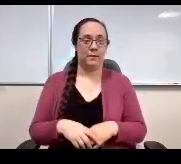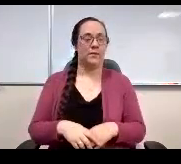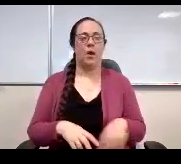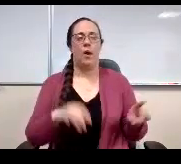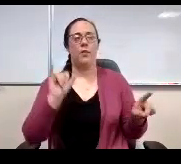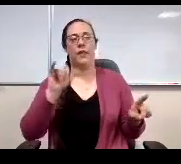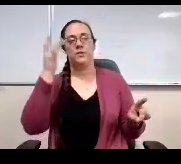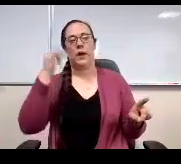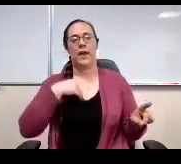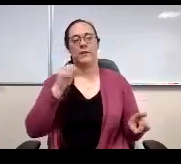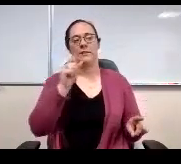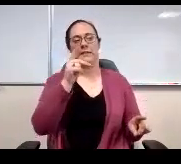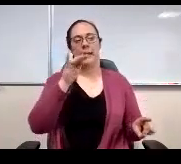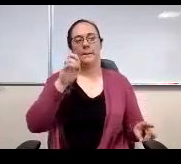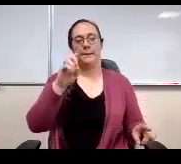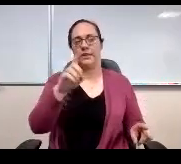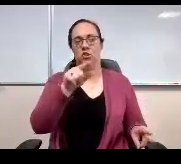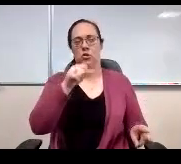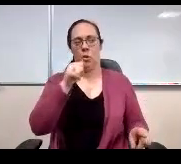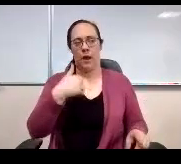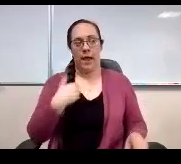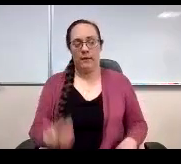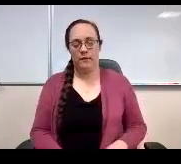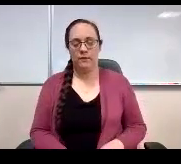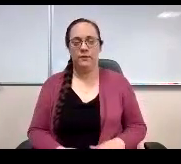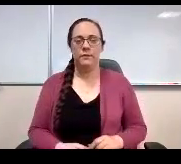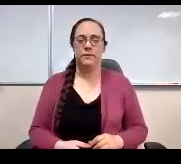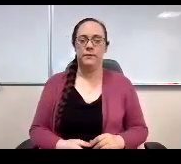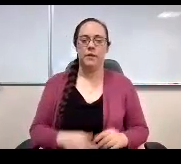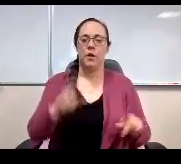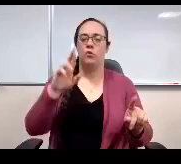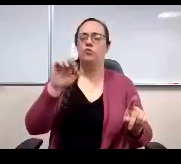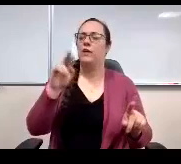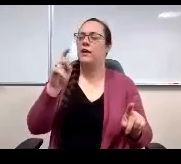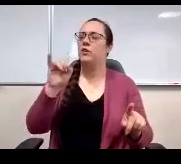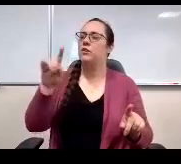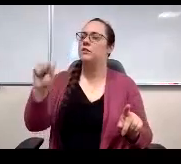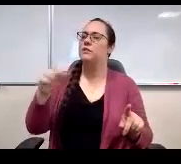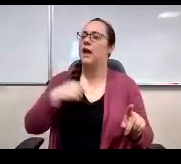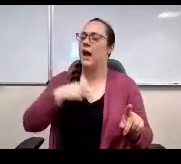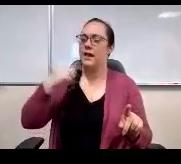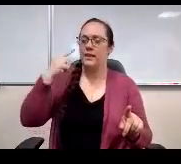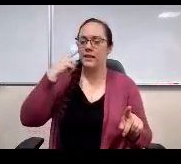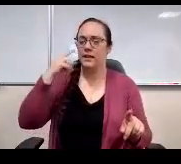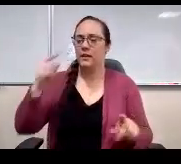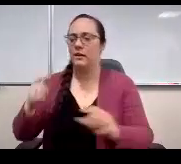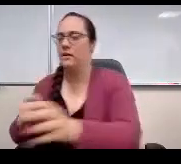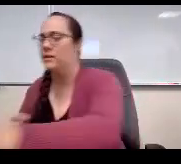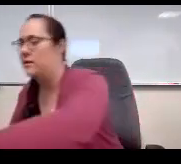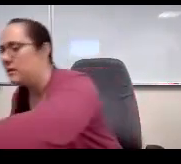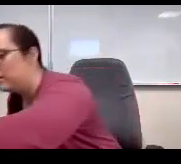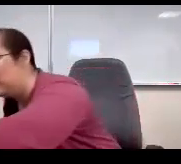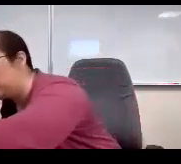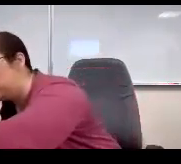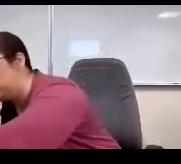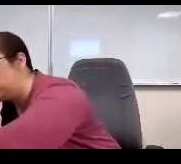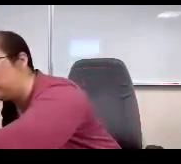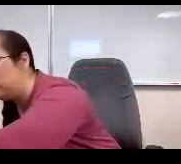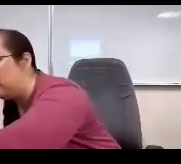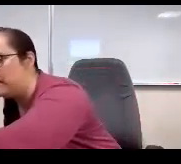that's why I said I have a stipend that you guys don't have. Miss Reynolds. Yes, I think from a macro standpoint